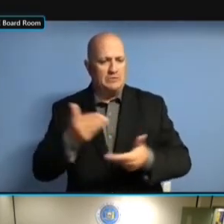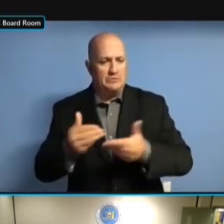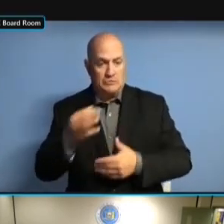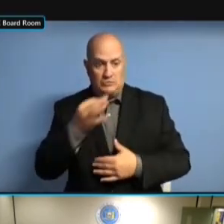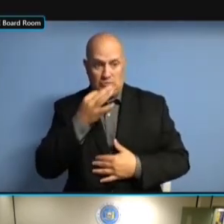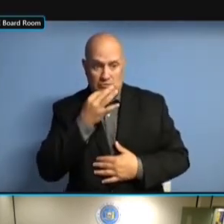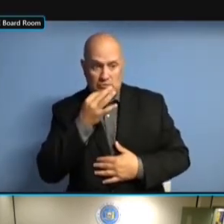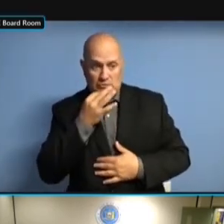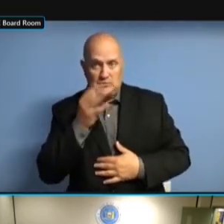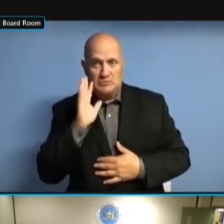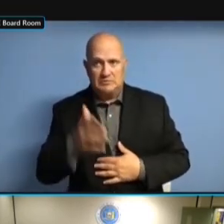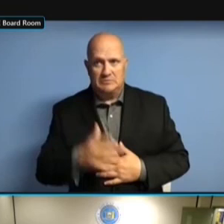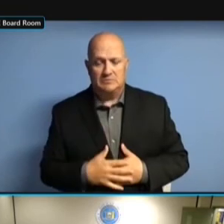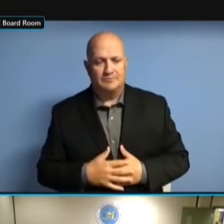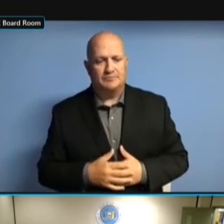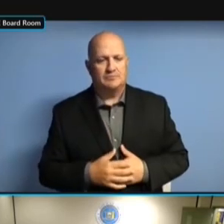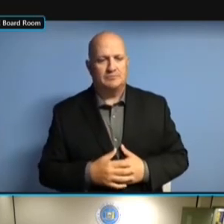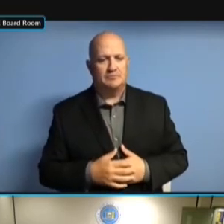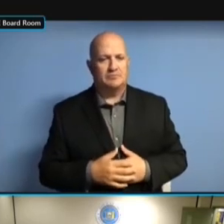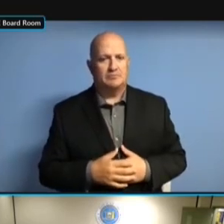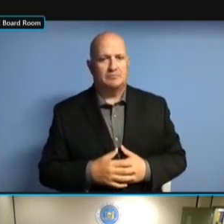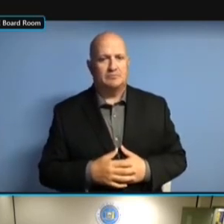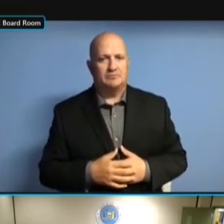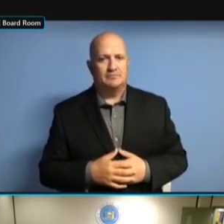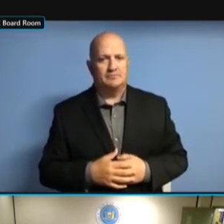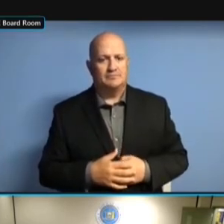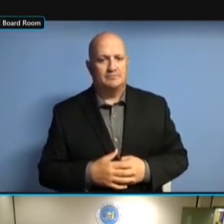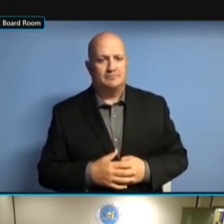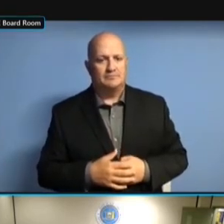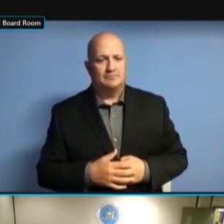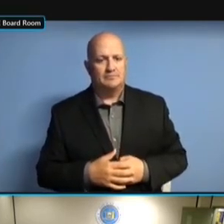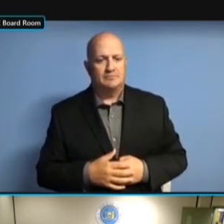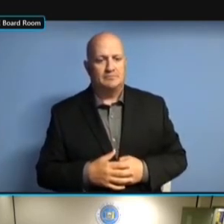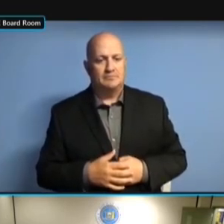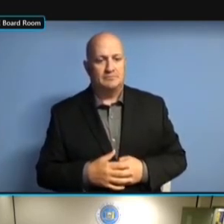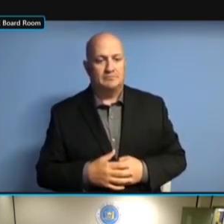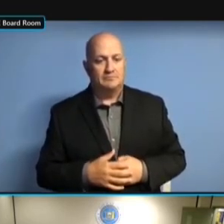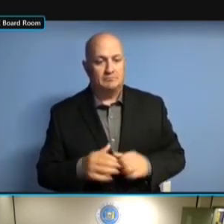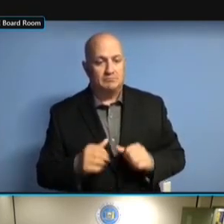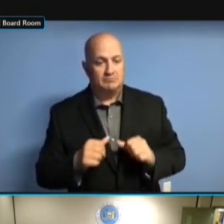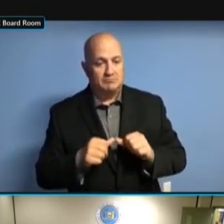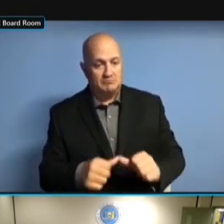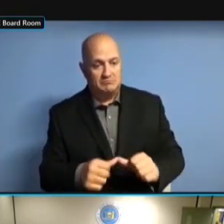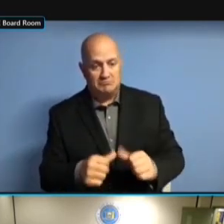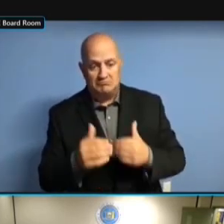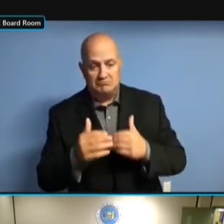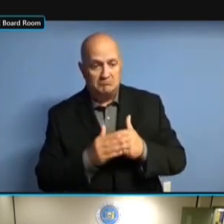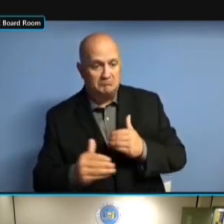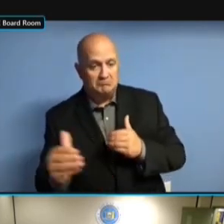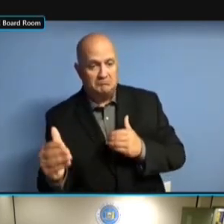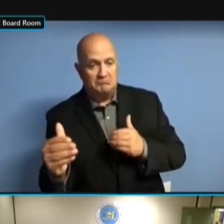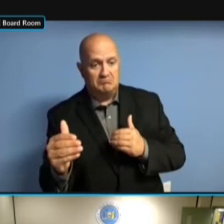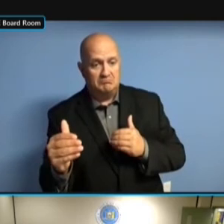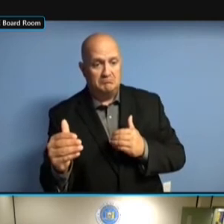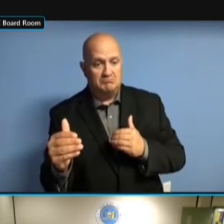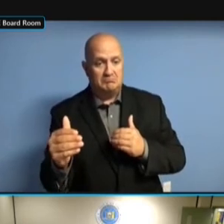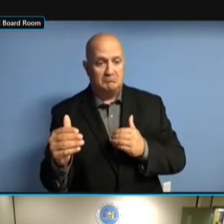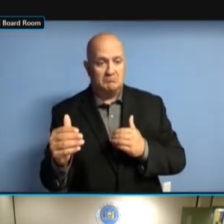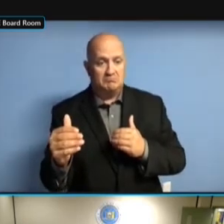FOUR ADDITIONAL, TWO OF EACH. WE CONTINUE -- WE'VE ACTUALLY WE CONTINUE -- WE'VE ACTUALLY WE CONTINUE -- WE'VE ACTUALLY HAD WE CONTINUE -- WE'VE ACTUALLY HAD BETTER WE CONTINUE -- WE'VE ACTUALLY HAD BETTER LUCK WE CONTINUE -- WE'VE ACTUALLY HAD BETTER LUCK RECENTLY WE CONTINUE -- WE'VE ACTUALLY HAD BETTER LUCK RECENTLY WITH HAD BETTER LUCK RECENTLY WITH HAD BETTER LUCK RECENTLY WITH FILLING HAD BETTER LUCK RECENTLY WITH FILLING SOME HAD BETTER LUCK RECENTLY WITH FILLING SOME OF HAD BETTER LUCK RECENTLY WITH FILLING SOME OF THOSE HAD BETTER LUCK RECENTLY WITH FILLING SOME OF THOSE POSITIONS FILLING SOME OF THOSE POSITIONS FILLING SOME OF THOSE POSITIONS THAN FILLING SOME OF THOSE POSITIONS THAN WE FILLING SOME OF THOSE POSITIONS THAN WE HAVE FILLING SOME OF THOSE POSITIONS THAN WE HAVE HAD FILLING SOME OF THOSE POSITIONS THAN WE HAVE HAD IN FILLING SOME OF THOSE POSITIONS THAN WE HAVE HAD IN THE FILLING SOME OF THOSE POSITIONS THAN WE HAVE HAD IN THE PAST. THAN WE HAVE HAD IN THE PAST. THAN WE HAVE HAD IN THE PAST. WE THAN WE HAVE HAD IN THE PAST. WE CERTAINLY THAN WE HAVE HAD IN THE PAST. WE CERTAINLY STRUGGLED THAN WE HAVE HAD IN THE PAST. WE CERTAINLY STRUGGLED INITIALLY WE CERTAINLY STRUGGLED INITIALLY WE CERTAINLY STRUGGLED INITIALLY WITH WE CERTAINLY STRUGGLED INITIALLY WITH TRYING WE CERTAINLY STRUGGLED INITIALLY WITH TRYING TO WE CERTAINLY STRUGGLED INITIALLY WITH TRYING TO GET WE CERTAINLY STRUGGLED INITIALLY WITH TRYING TO GET PEOPLE WE CERTAINLY STRUGGLED INITIALLY WITH TRYING TO GET PEOPLE INTO